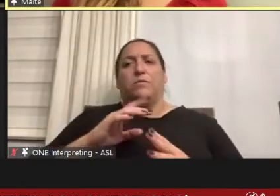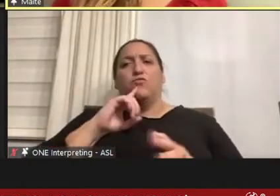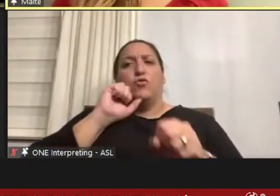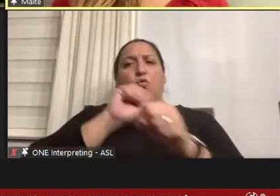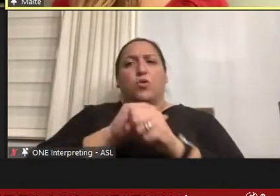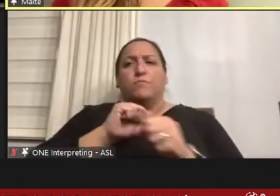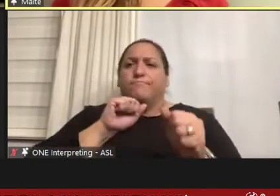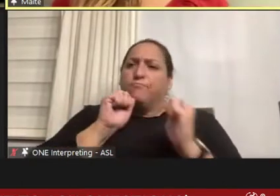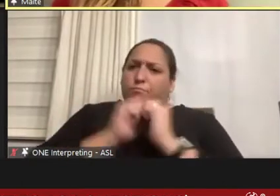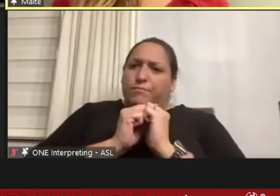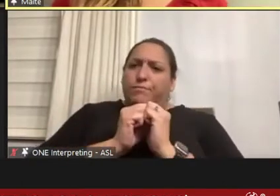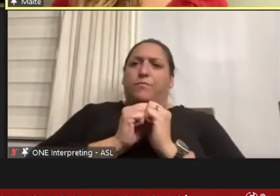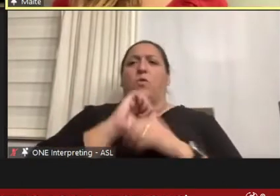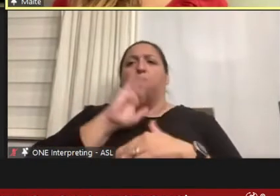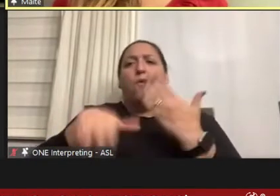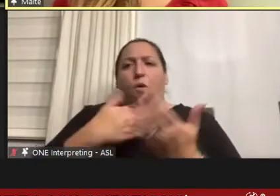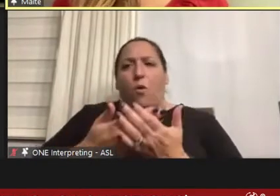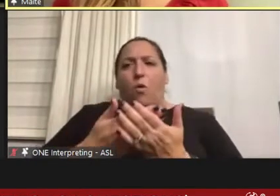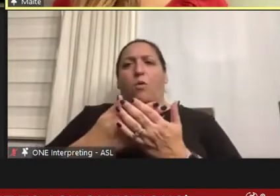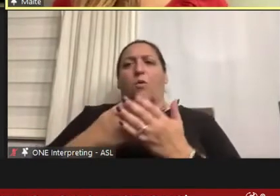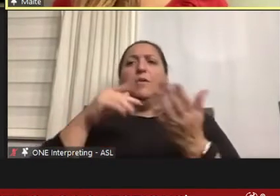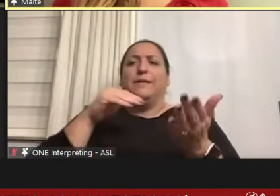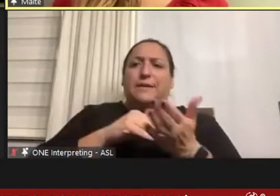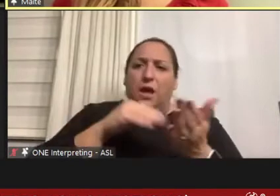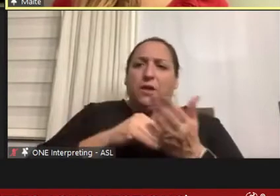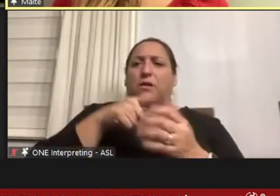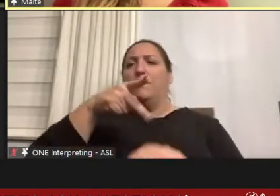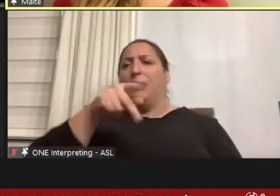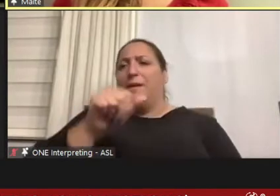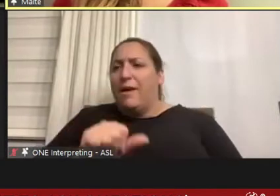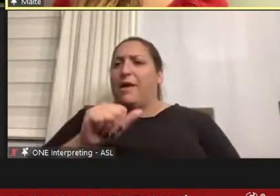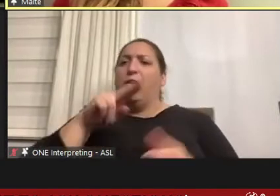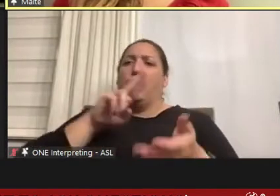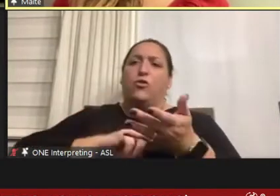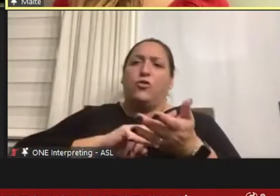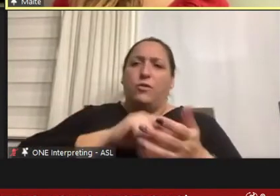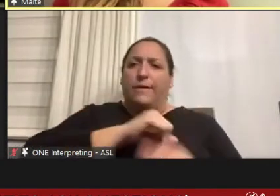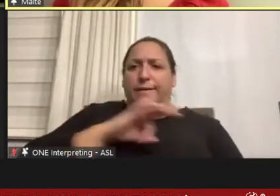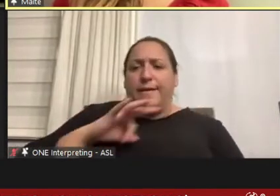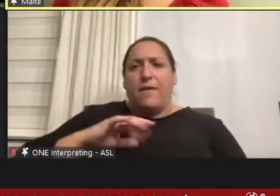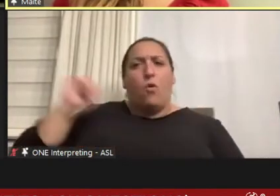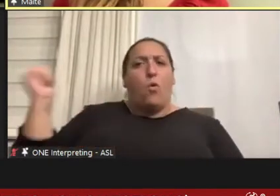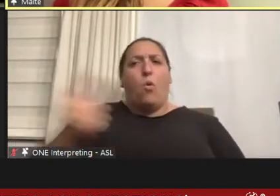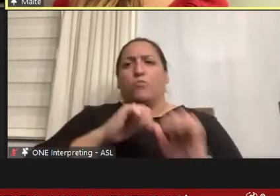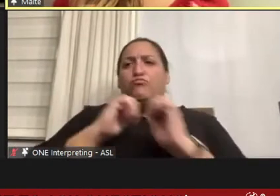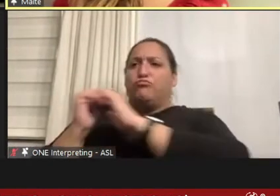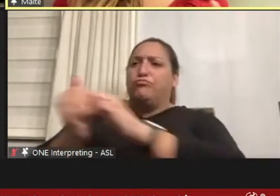all of the physicians, the PAs, the nursing staff, so it was really wonderful and